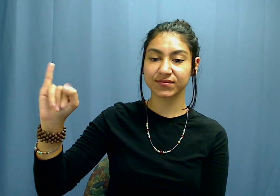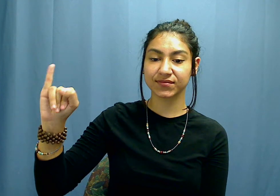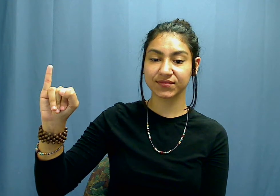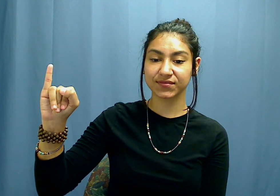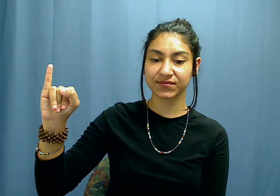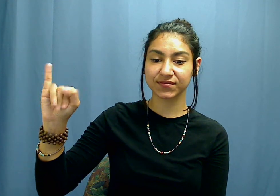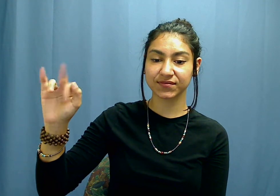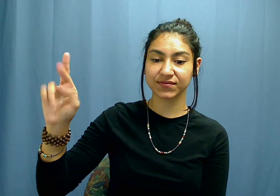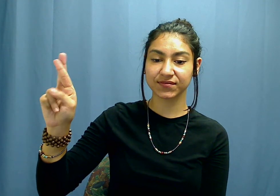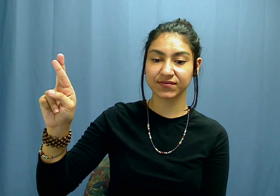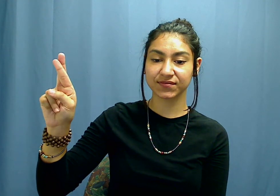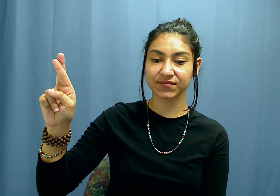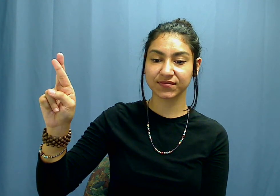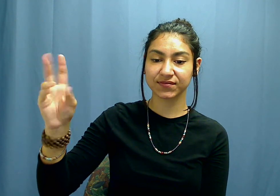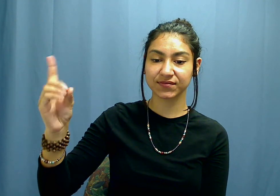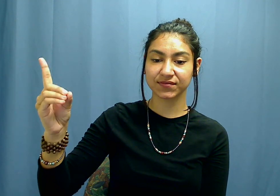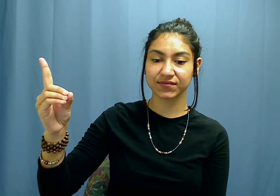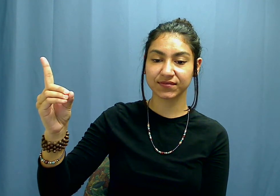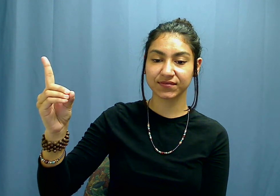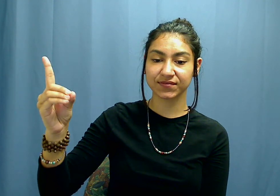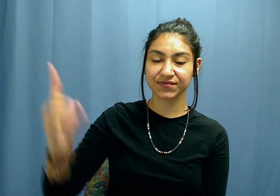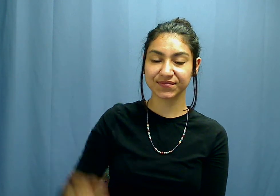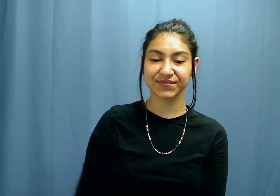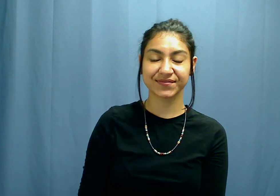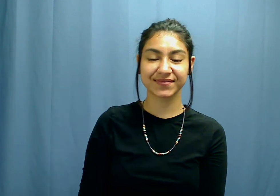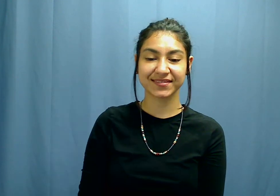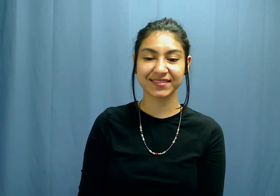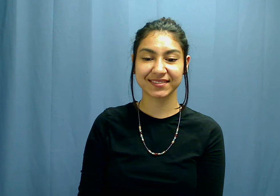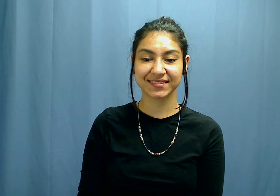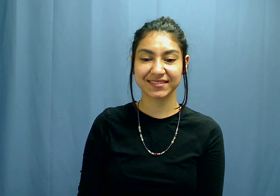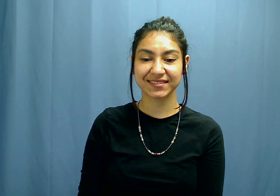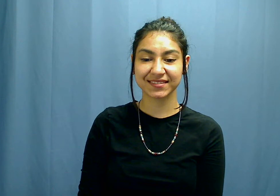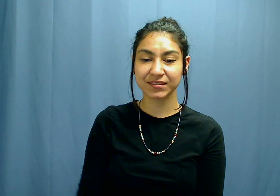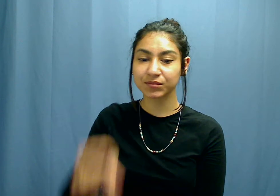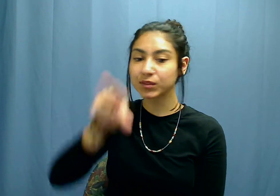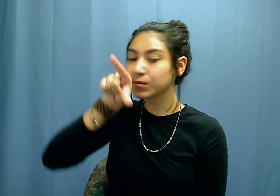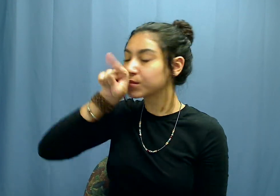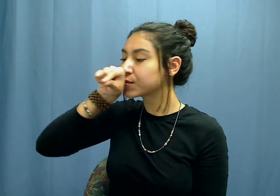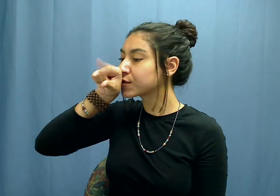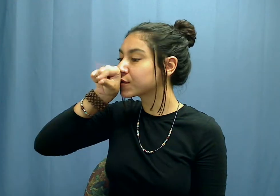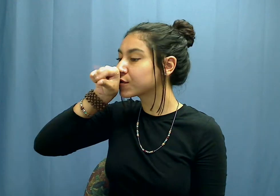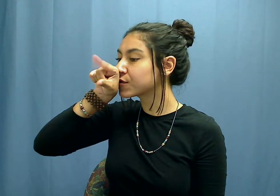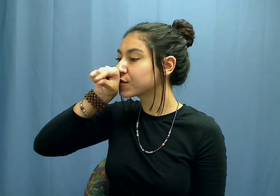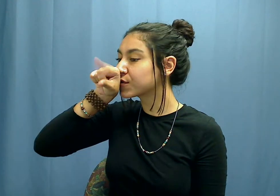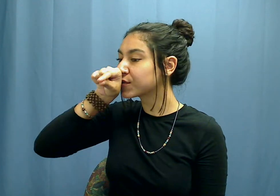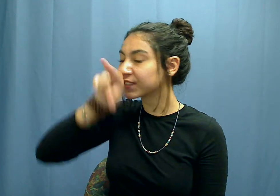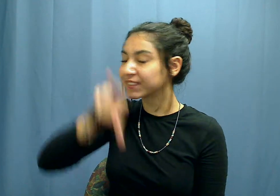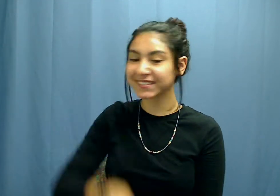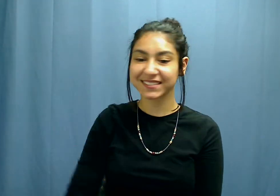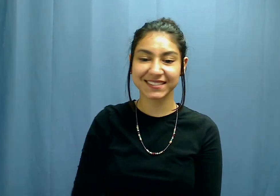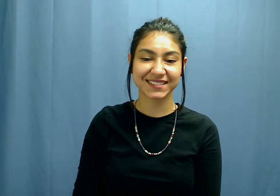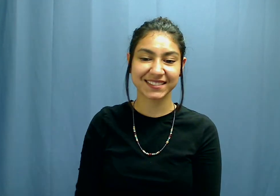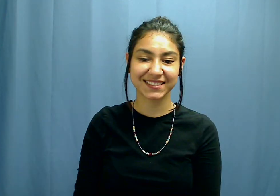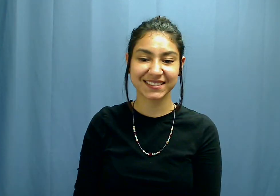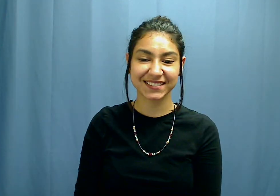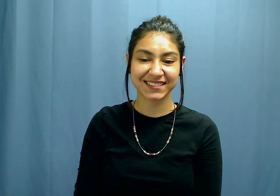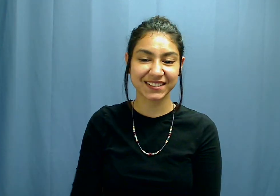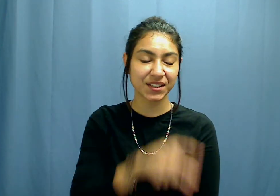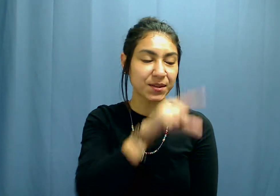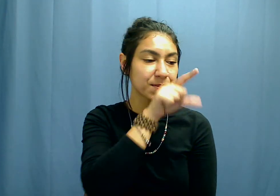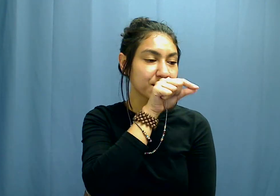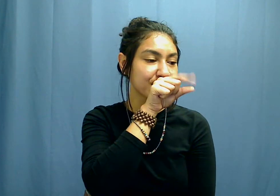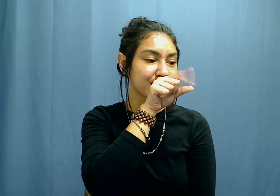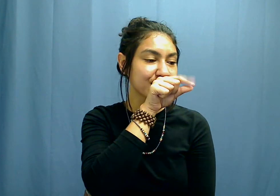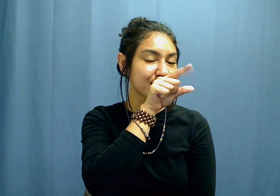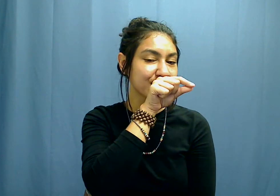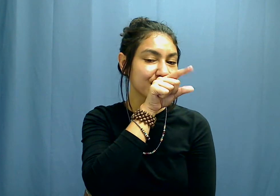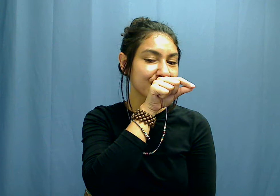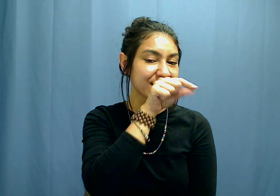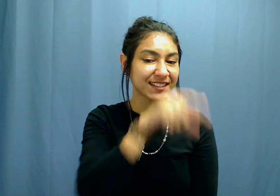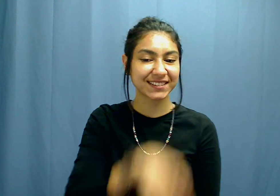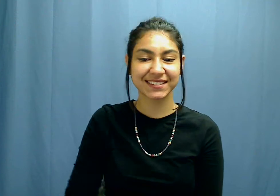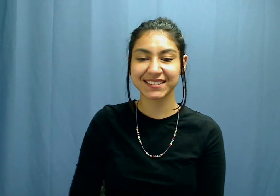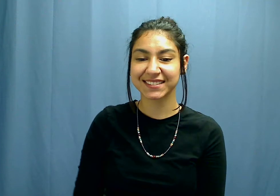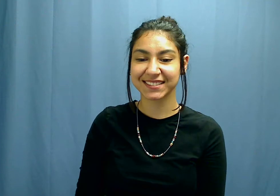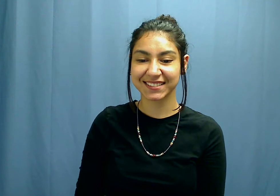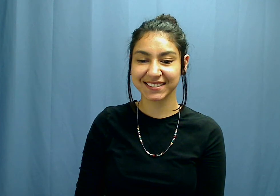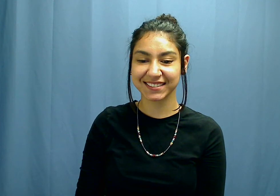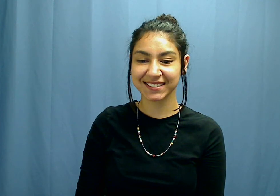Bird